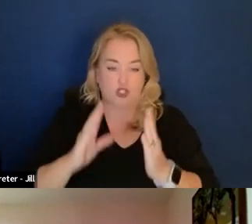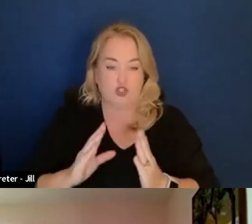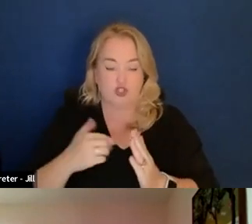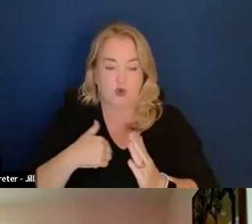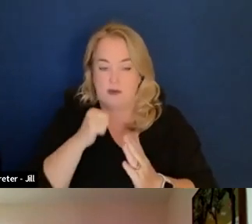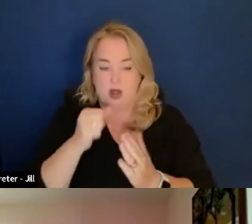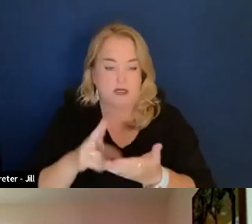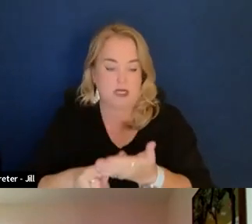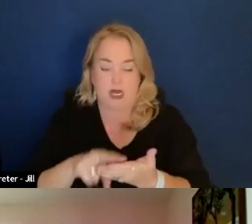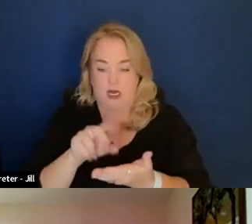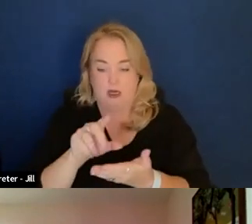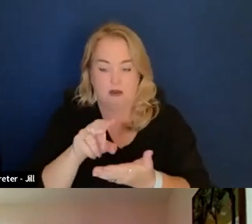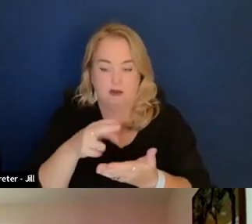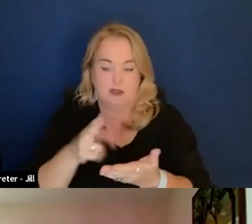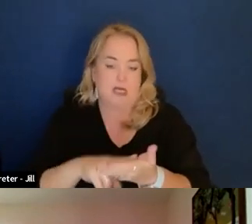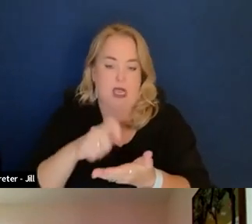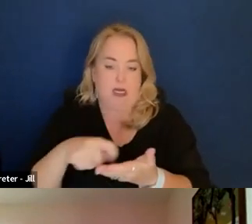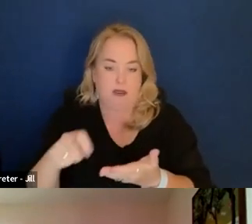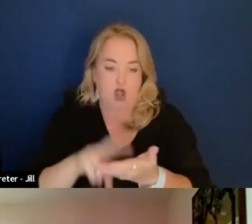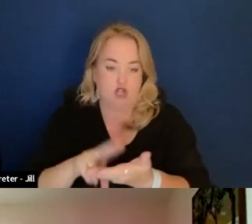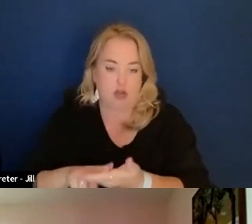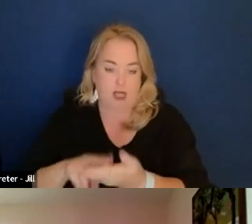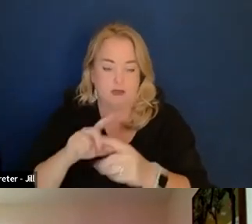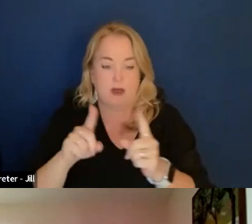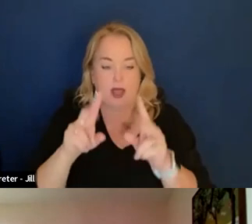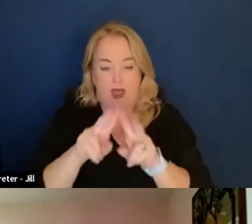But I am into the analytics and technology role.